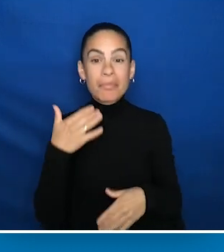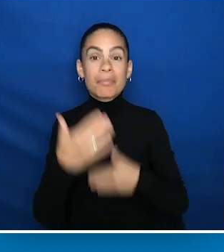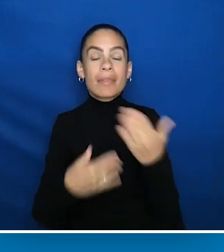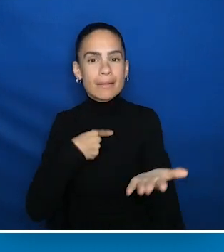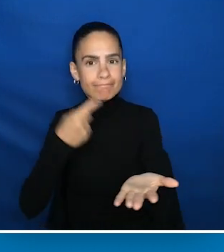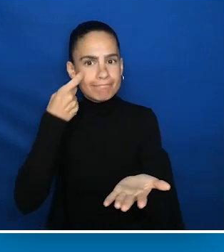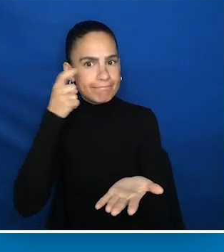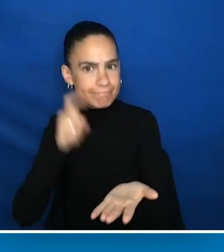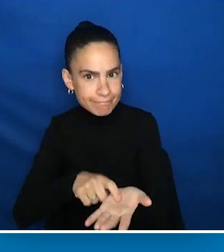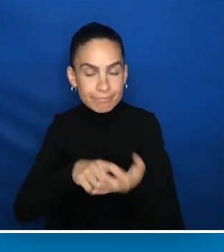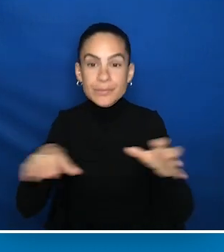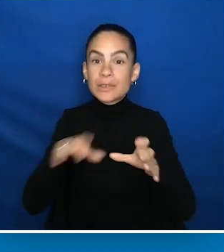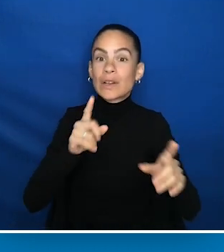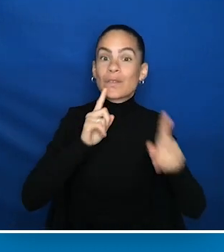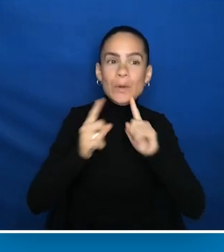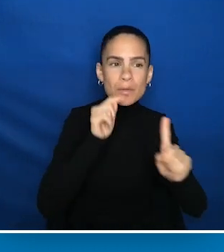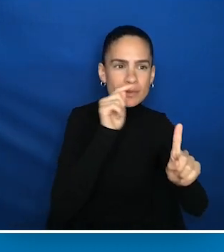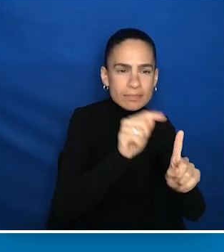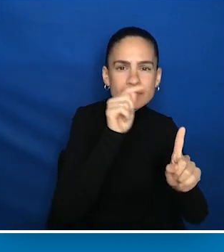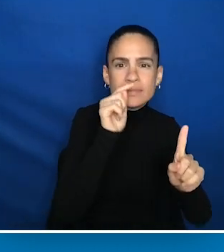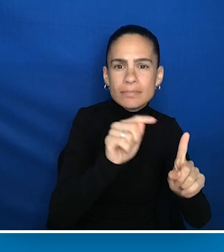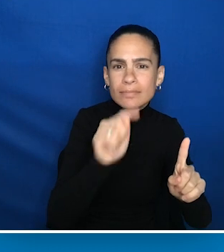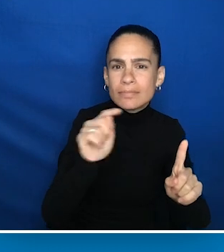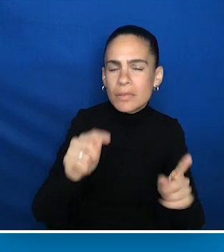But then I noticed in these interviews, almost all the people like Michael